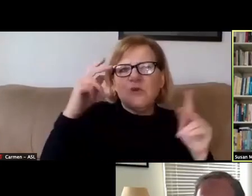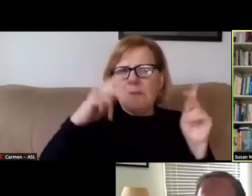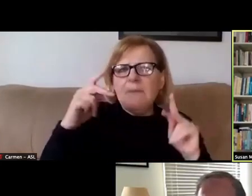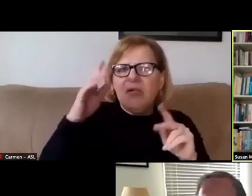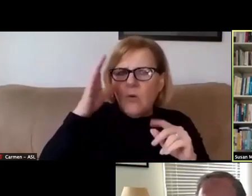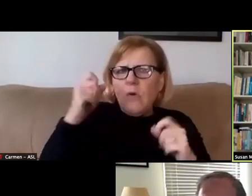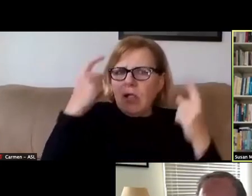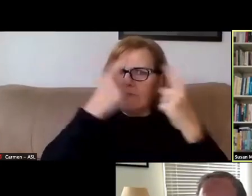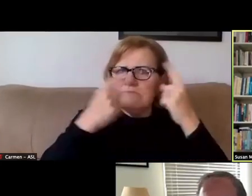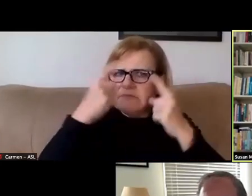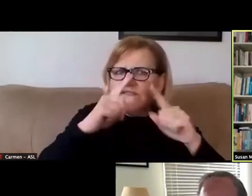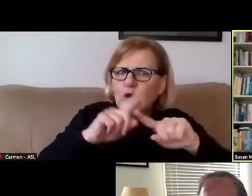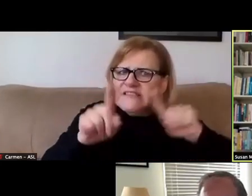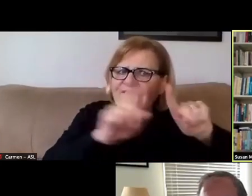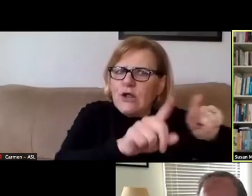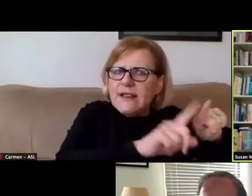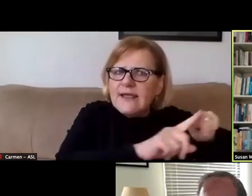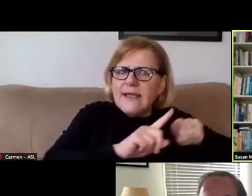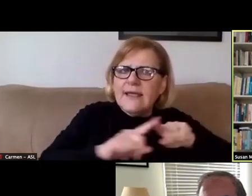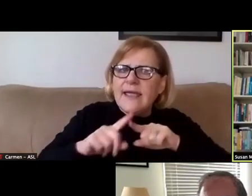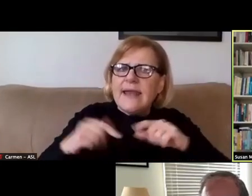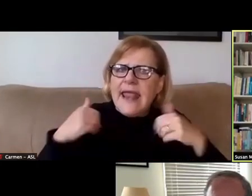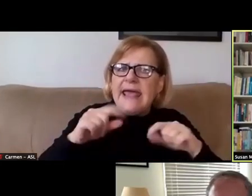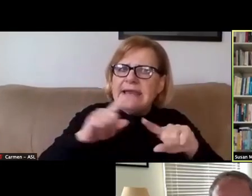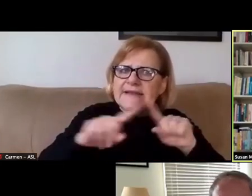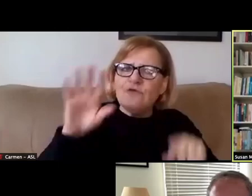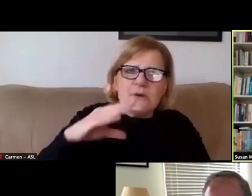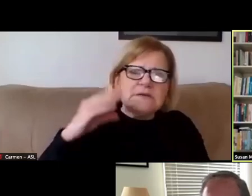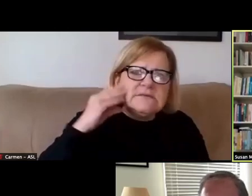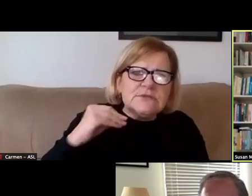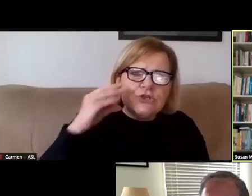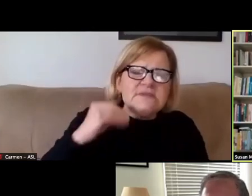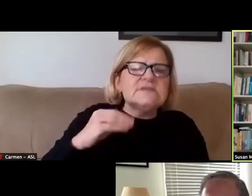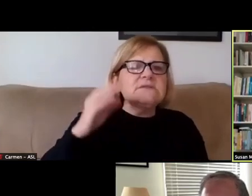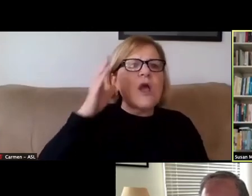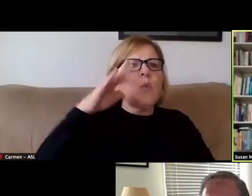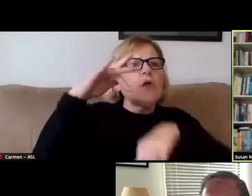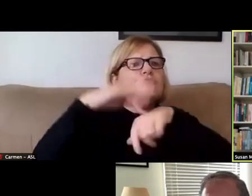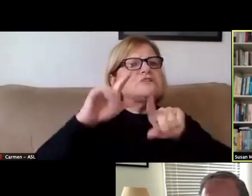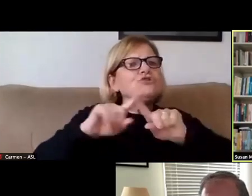very differently and will have had different experiences and will reach different conclusions.